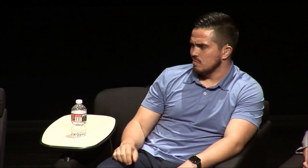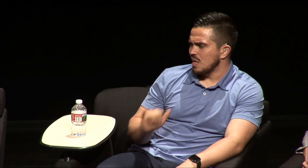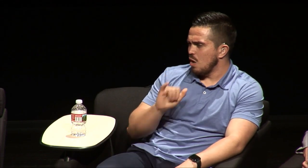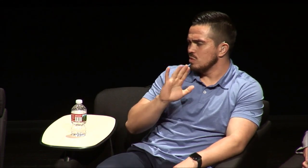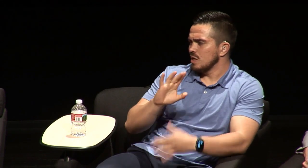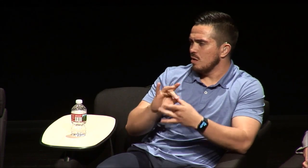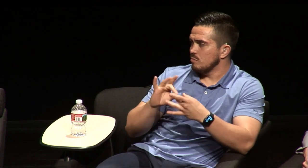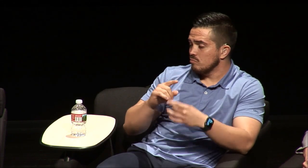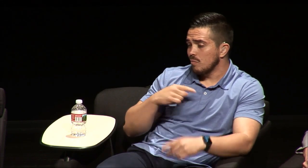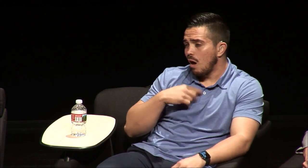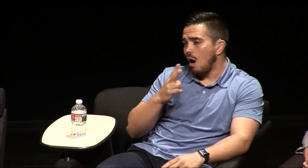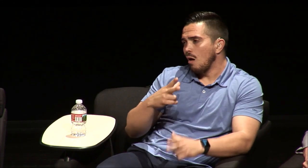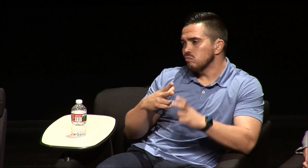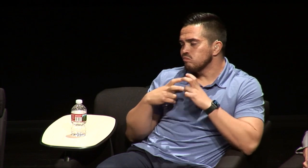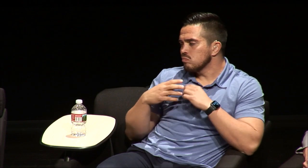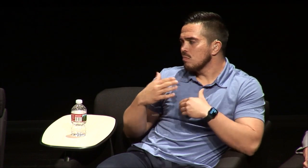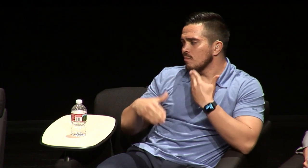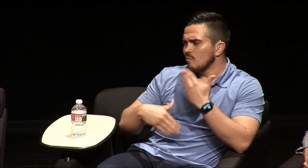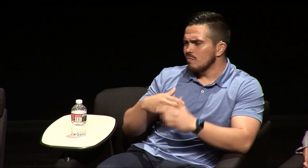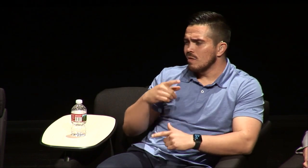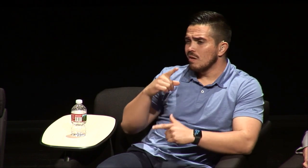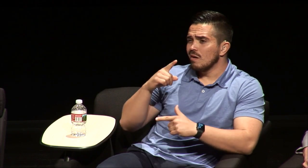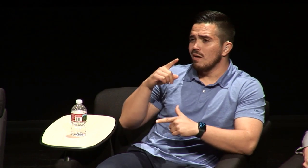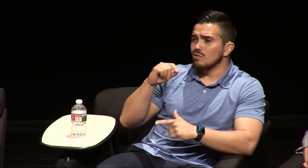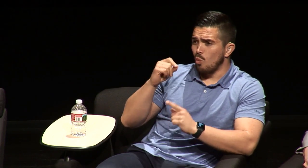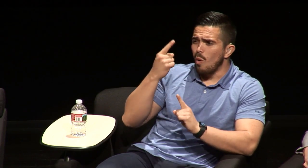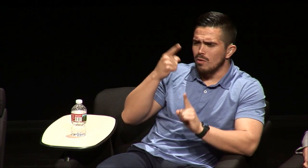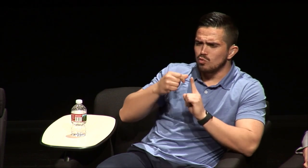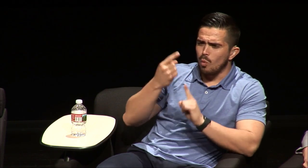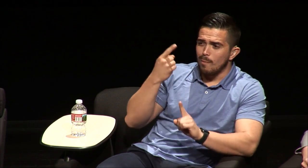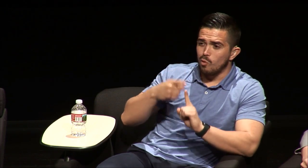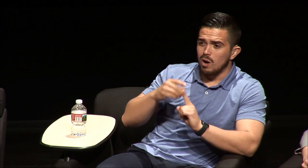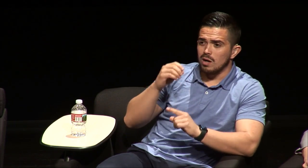be that was what they shared with me that's what they instilled in me